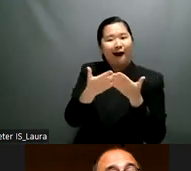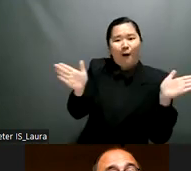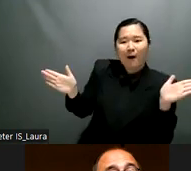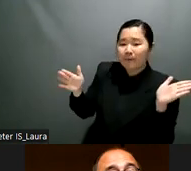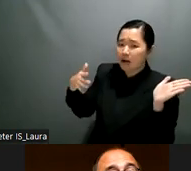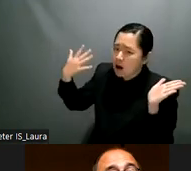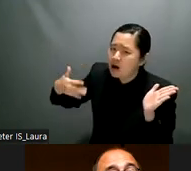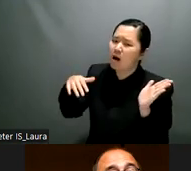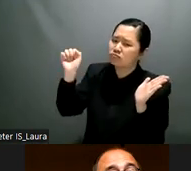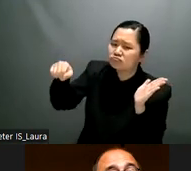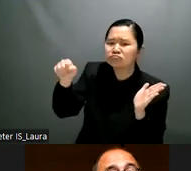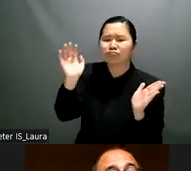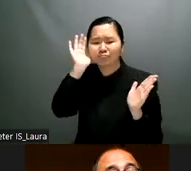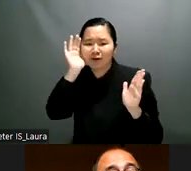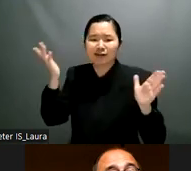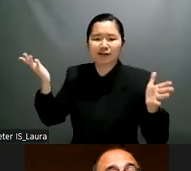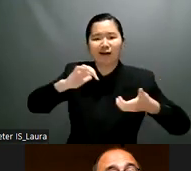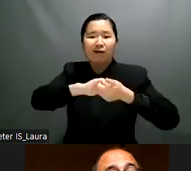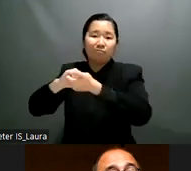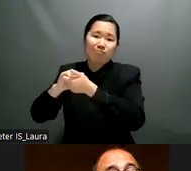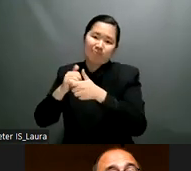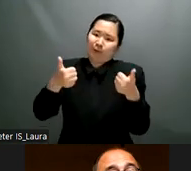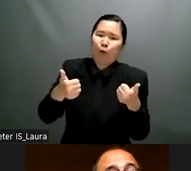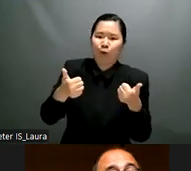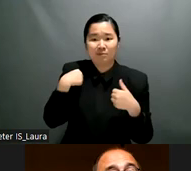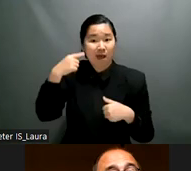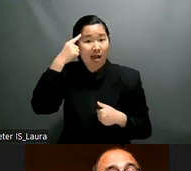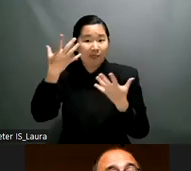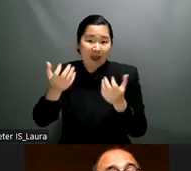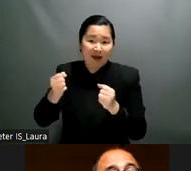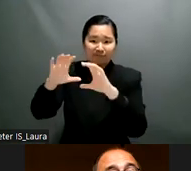thanks a lot yani that was amazing i think yani's work in indonesia